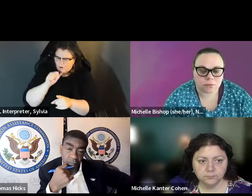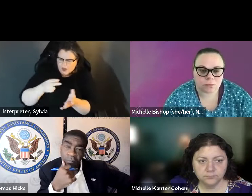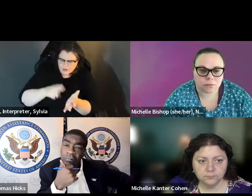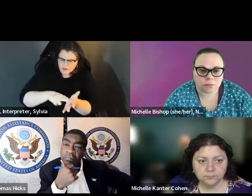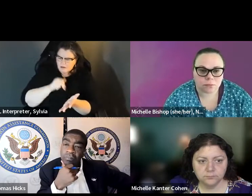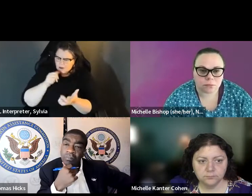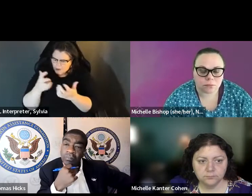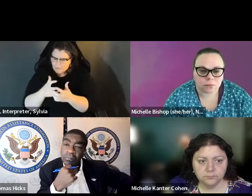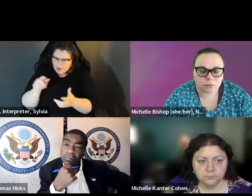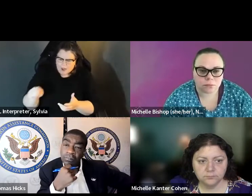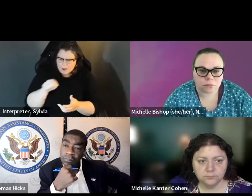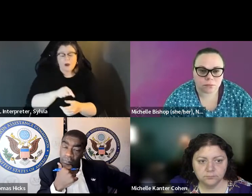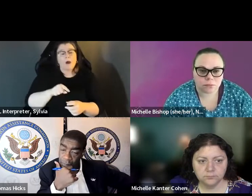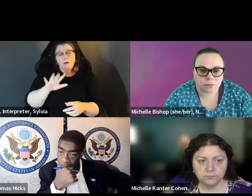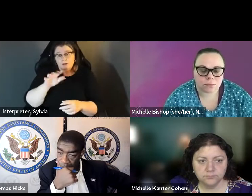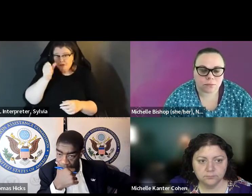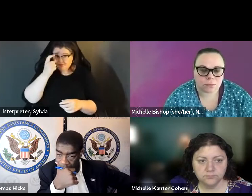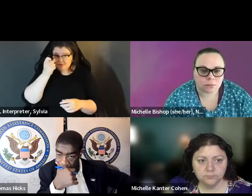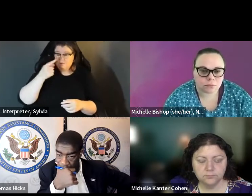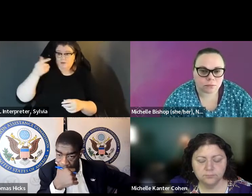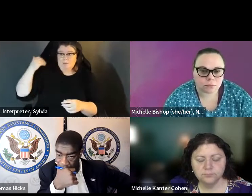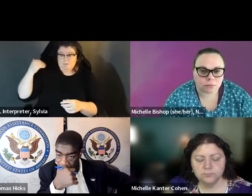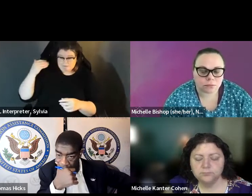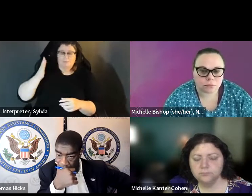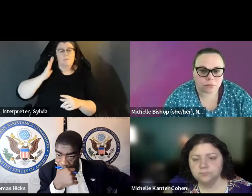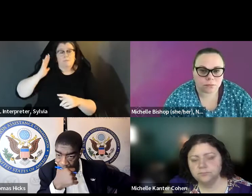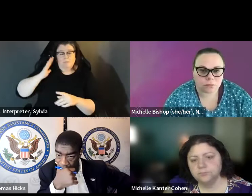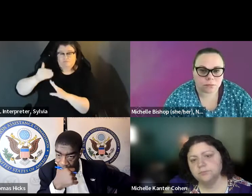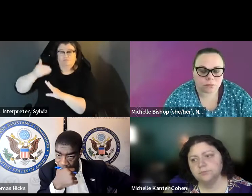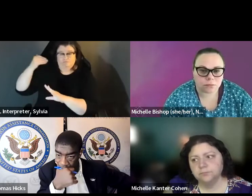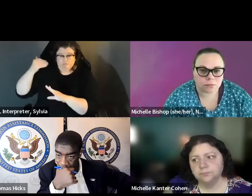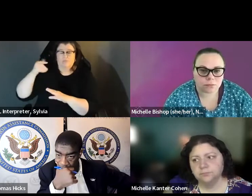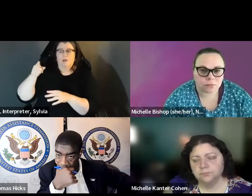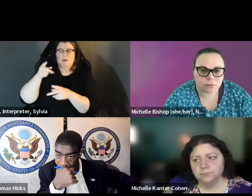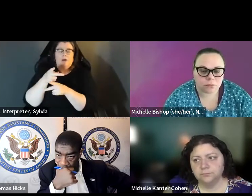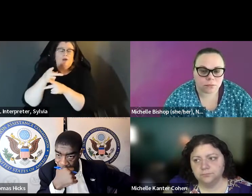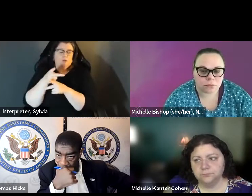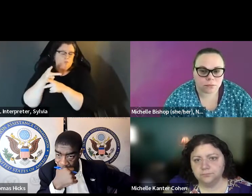It's already a process in which we know voters with disabilities are more likely to have their signatures flagged and have more challenges accessing those cure processes but in the past. those cure processes. But in the past, it was the supervisor of elections office staff who were the ones